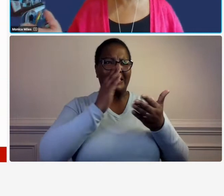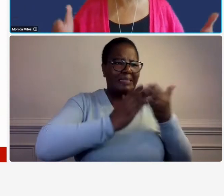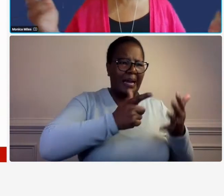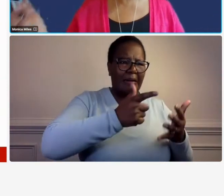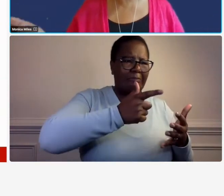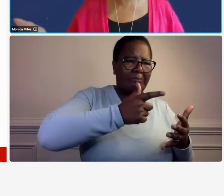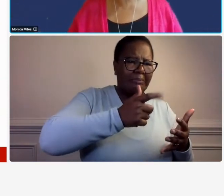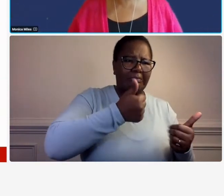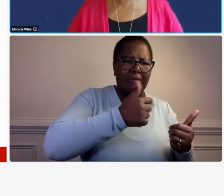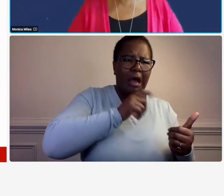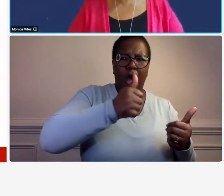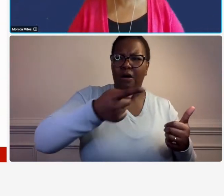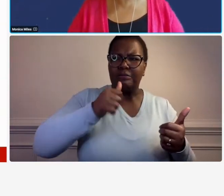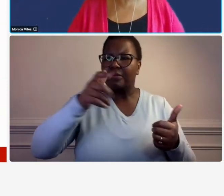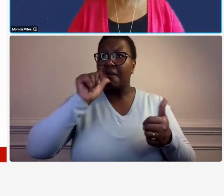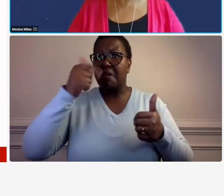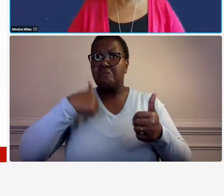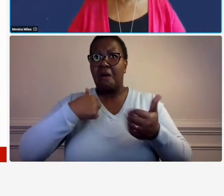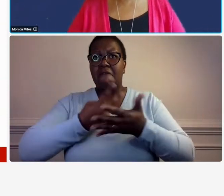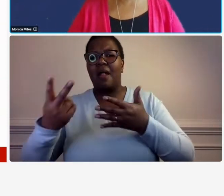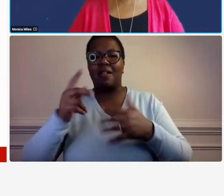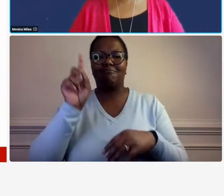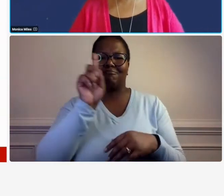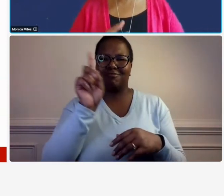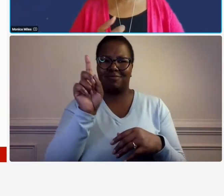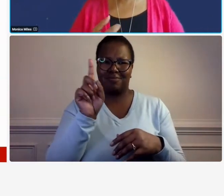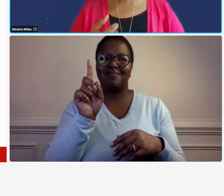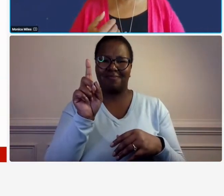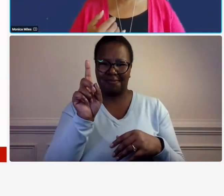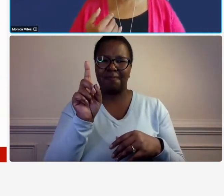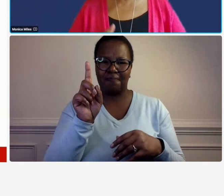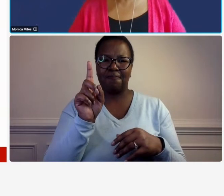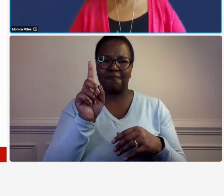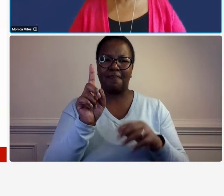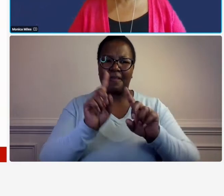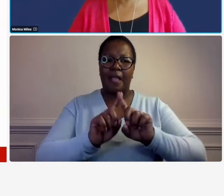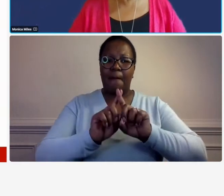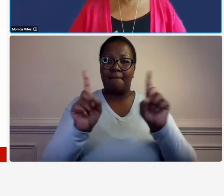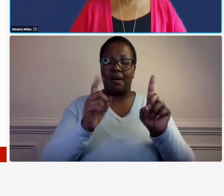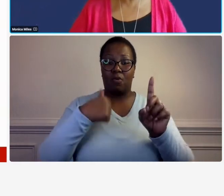the test of having an adequate accounting system but we want to make sure that you have a system